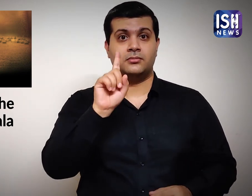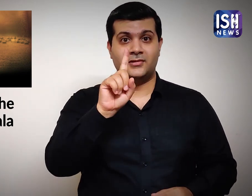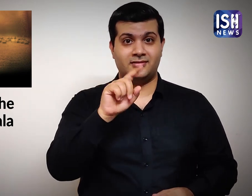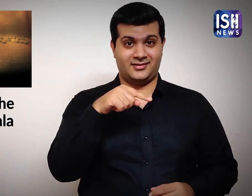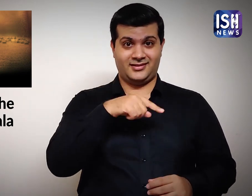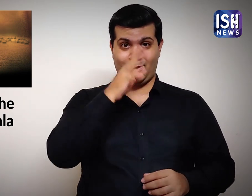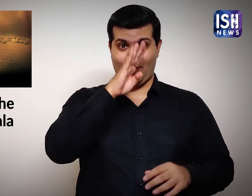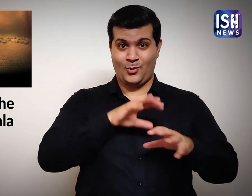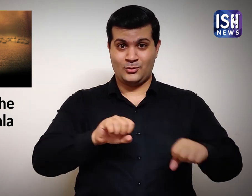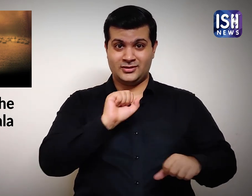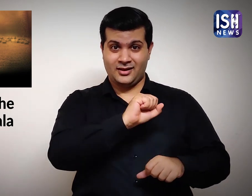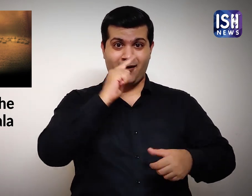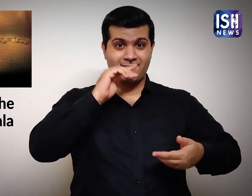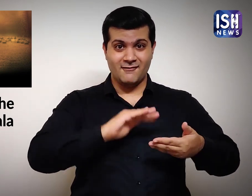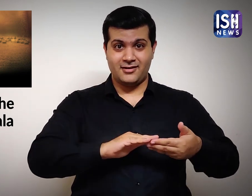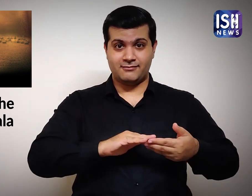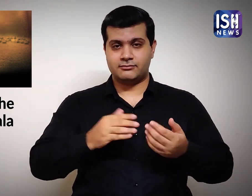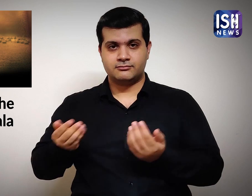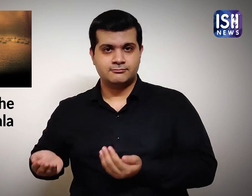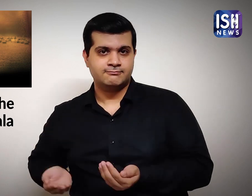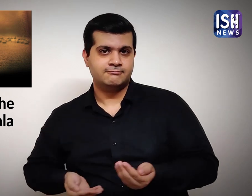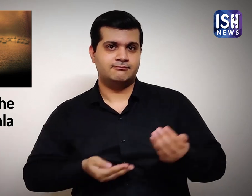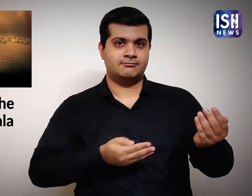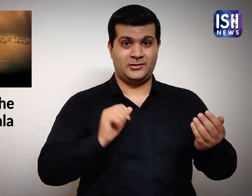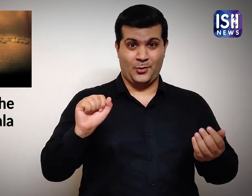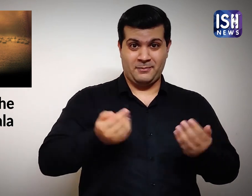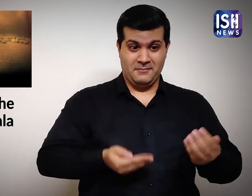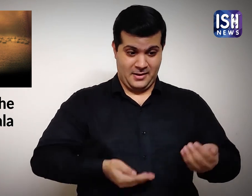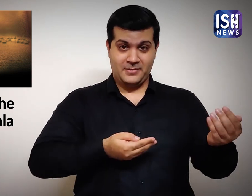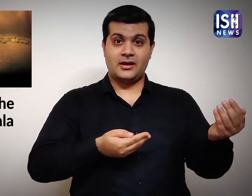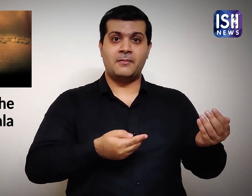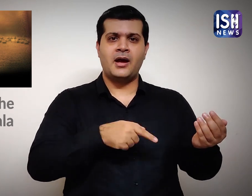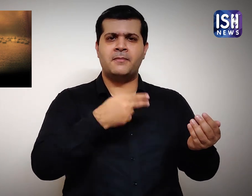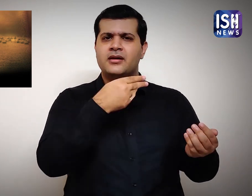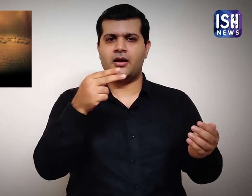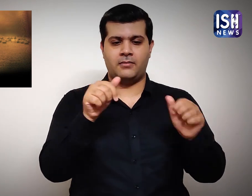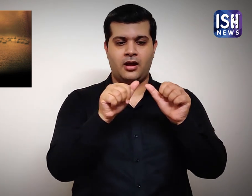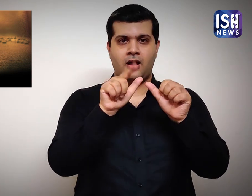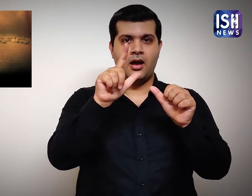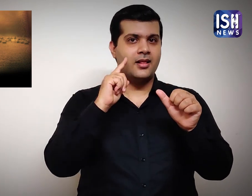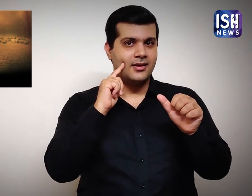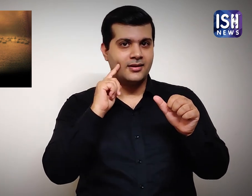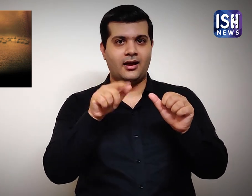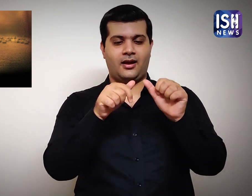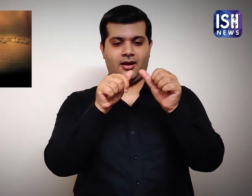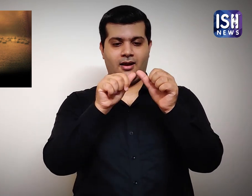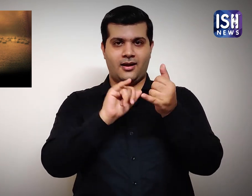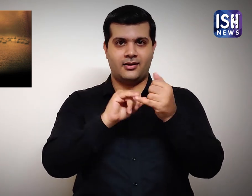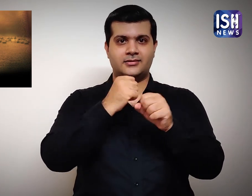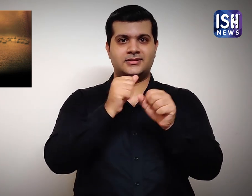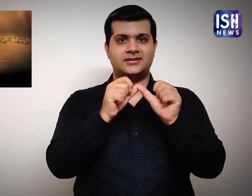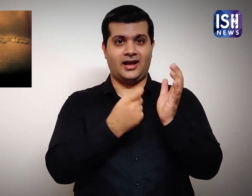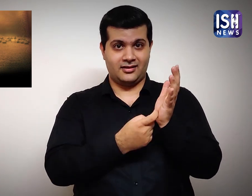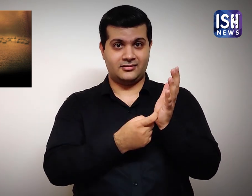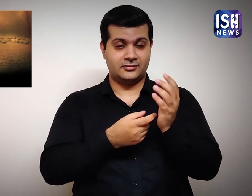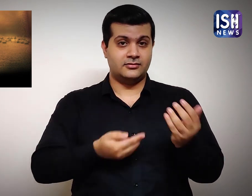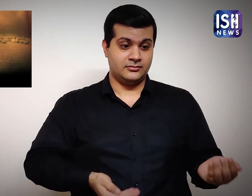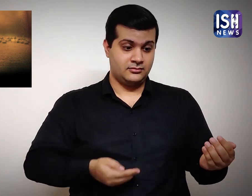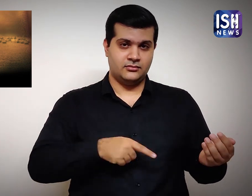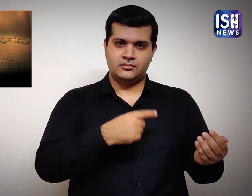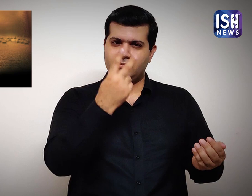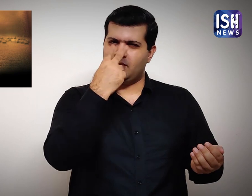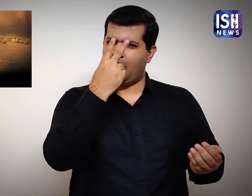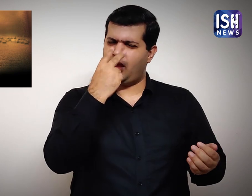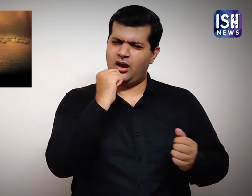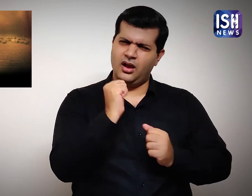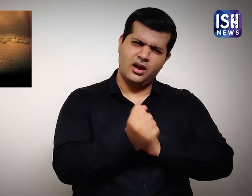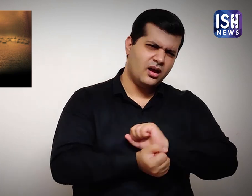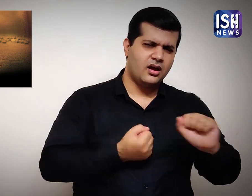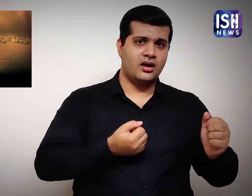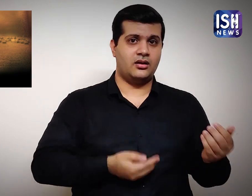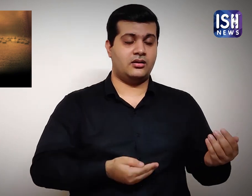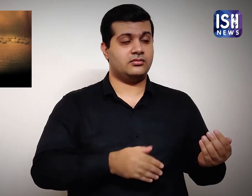when his wife came to him with his baby son Ali Asgar who was crying due to thirst.